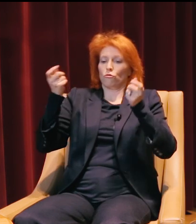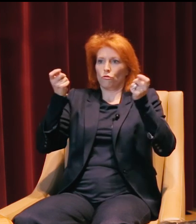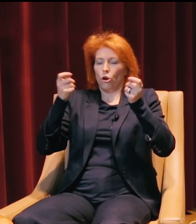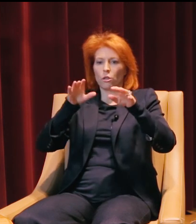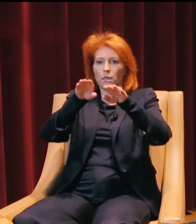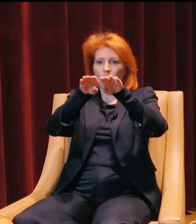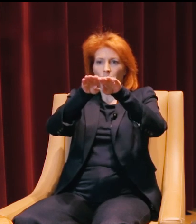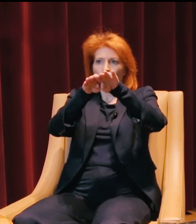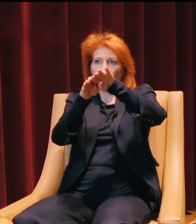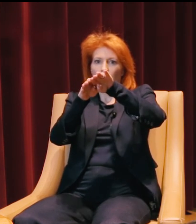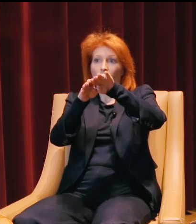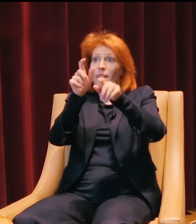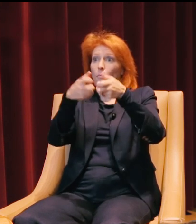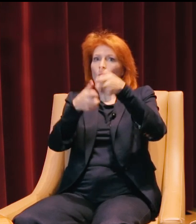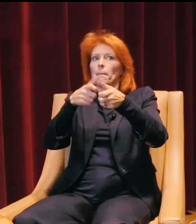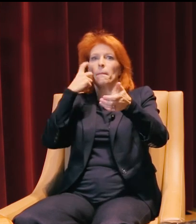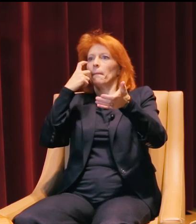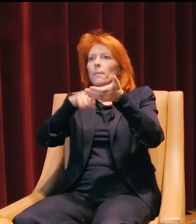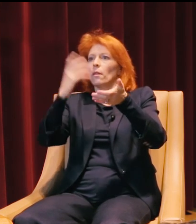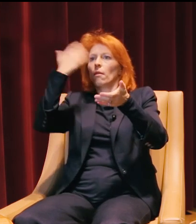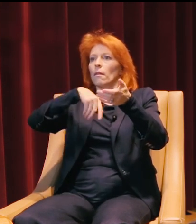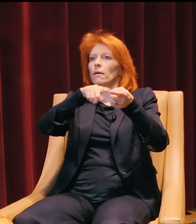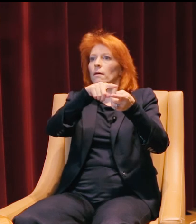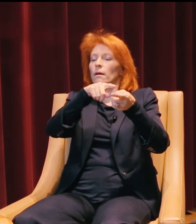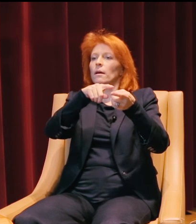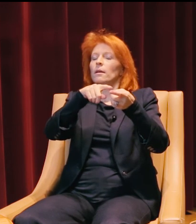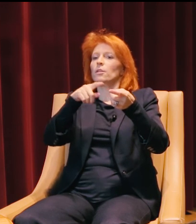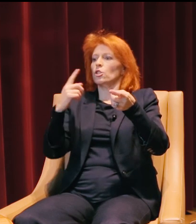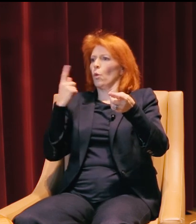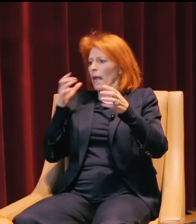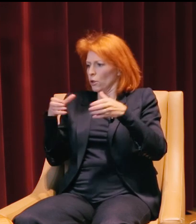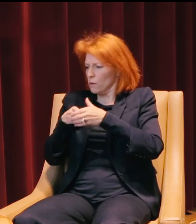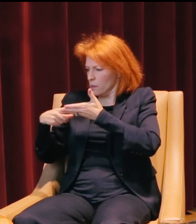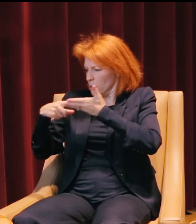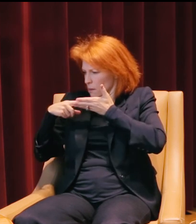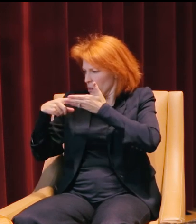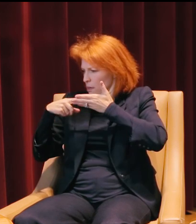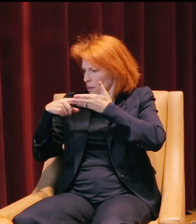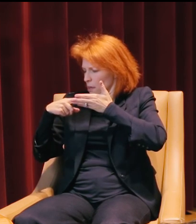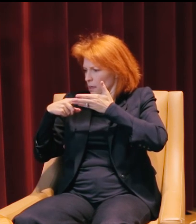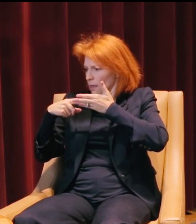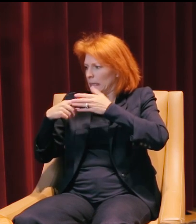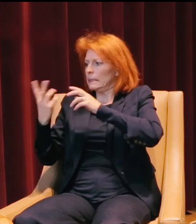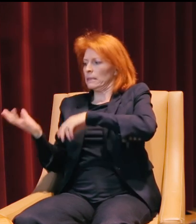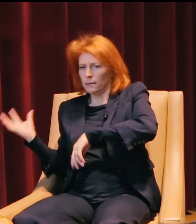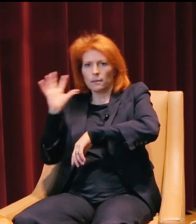didn't recognize that issue. And so it was something that we had to come together on and talk to him about.